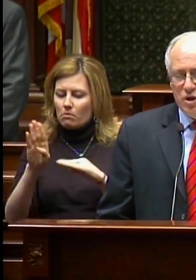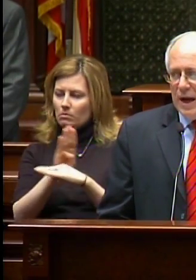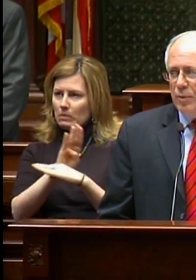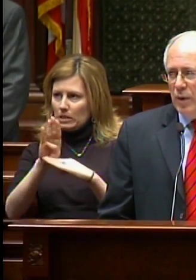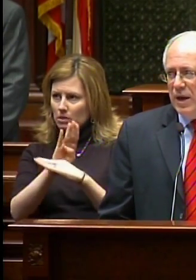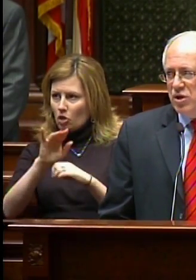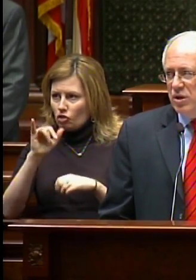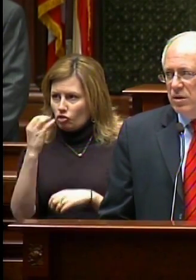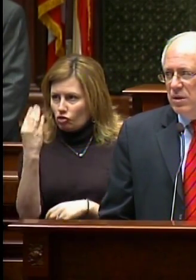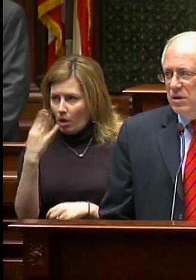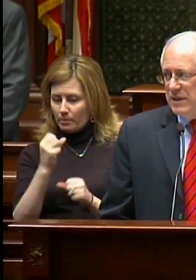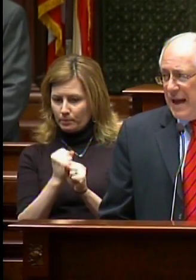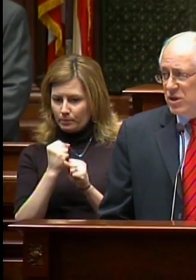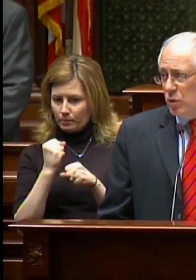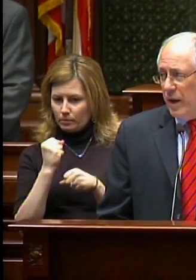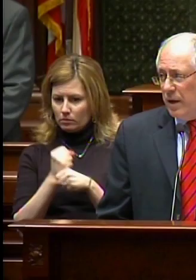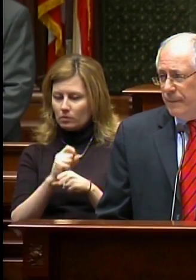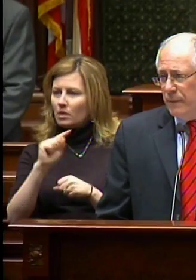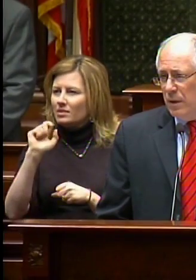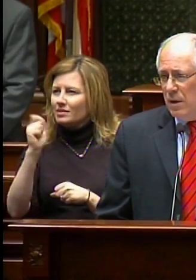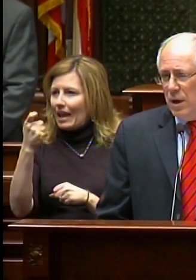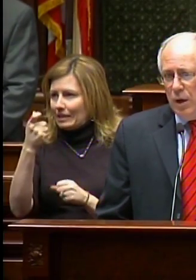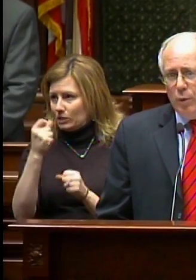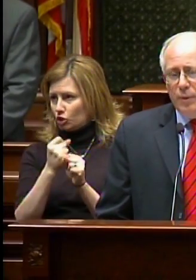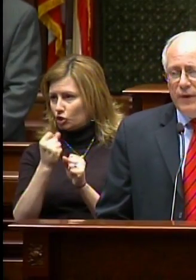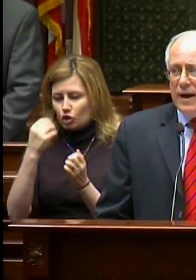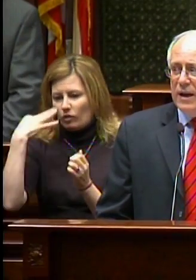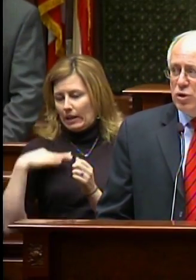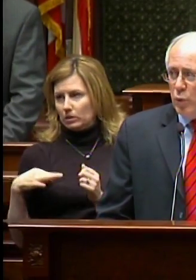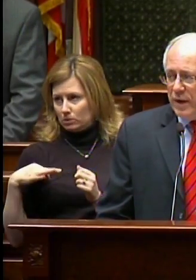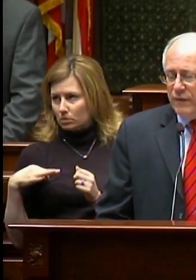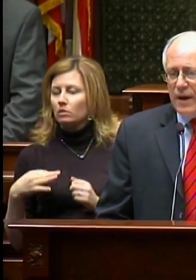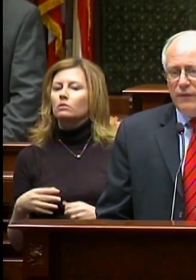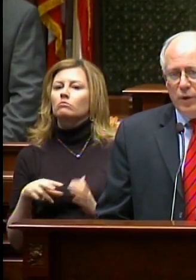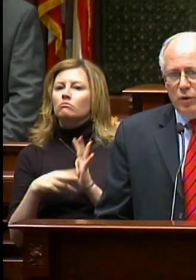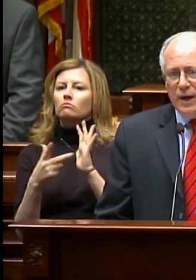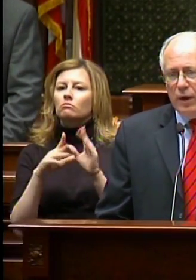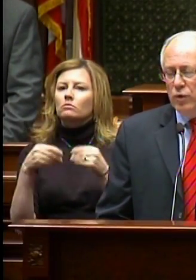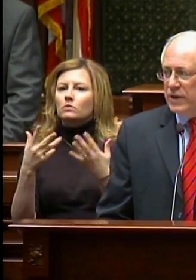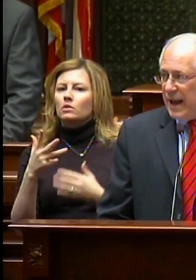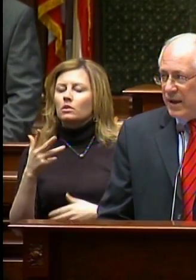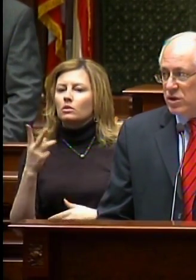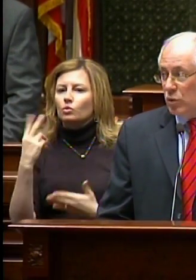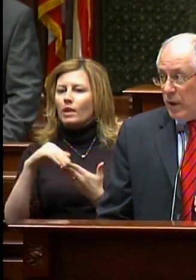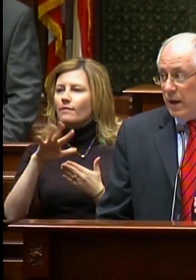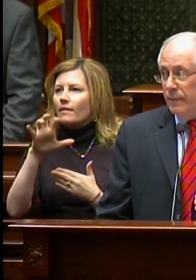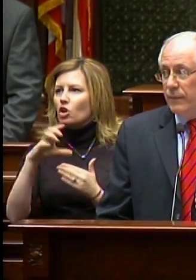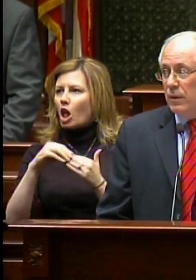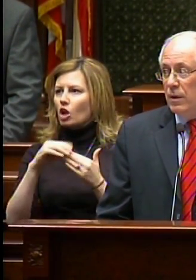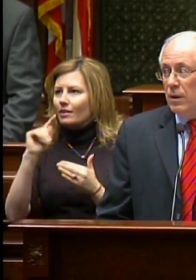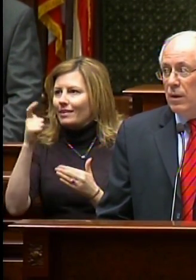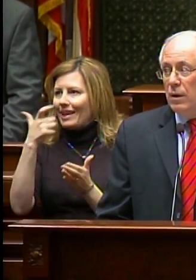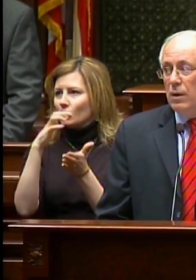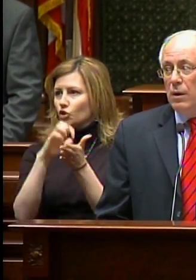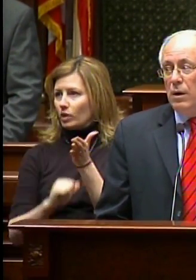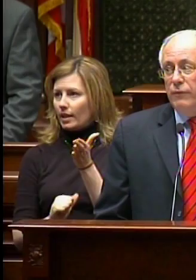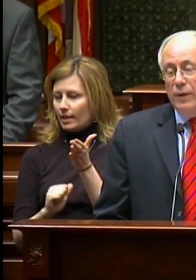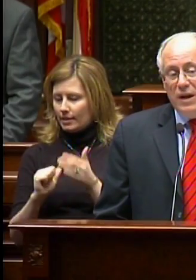Job Creation Tax Credit. It will provide a $2,500 tax credit for each